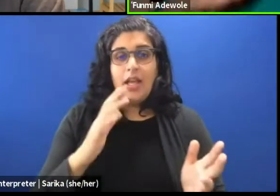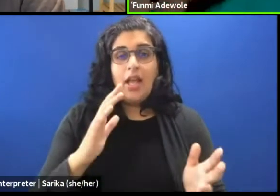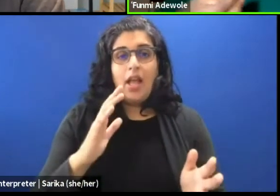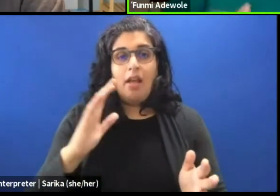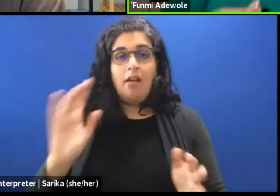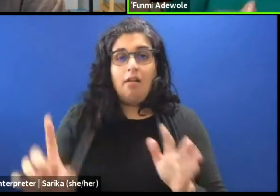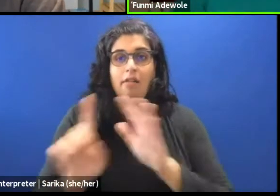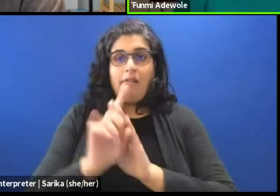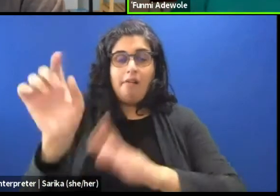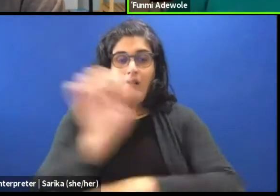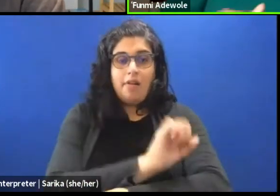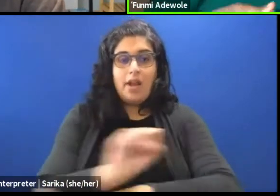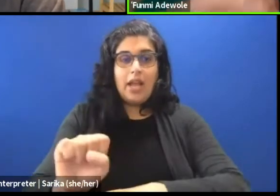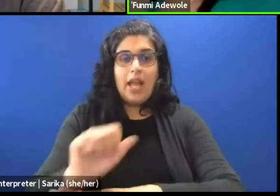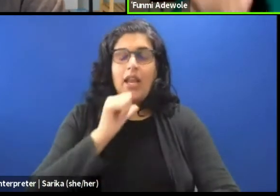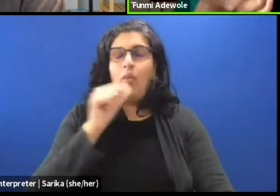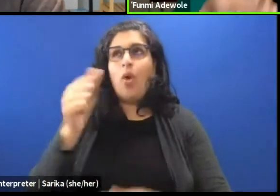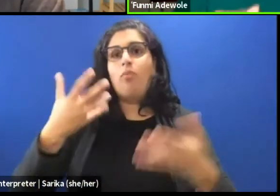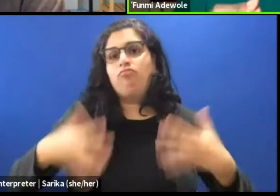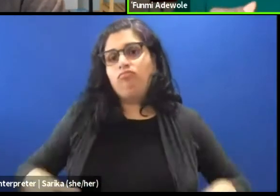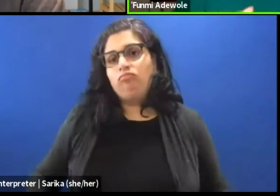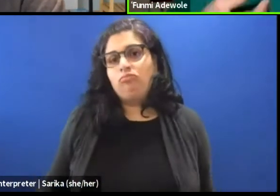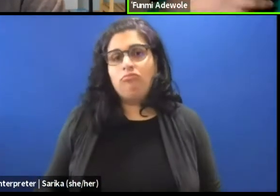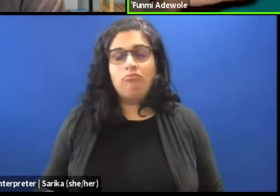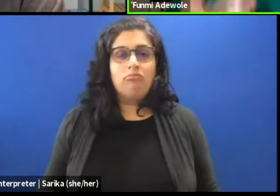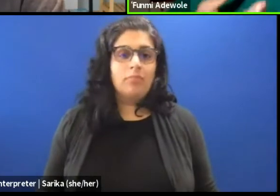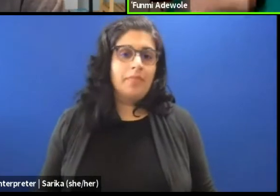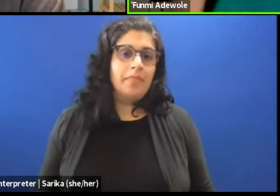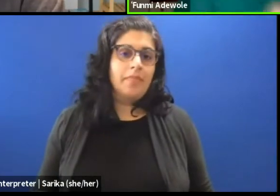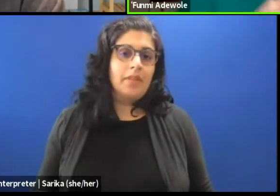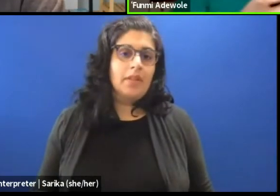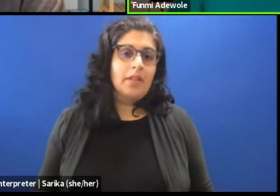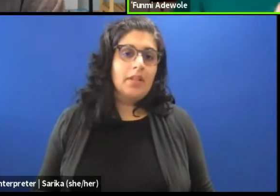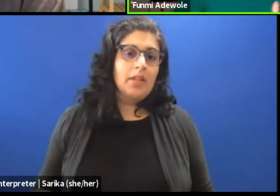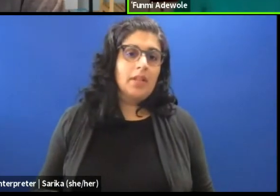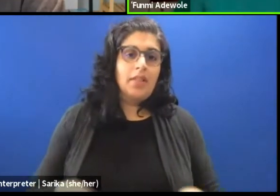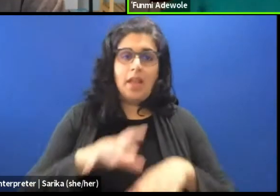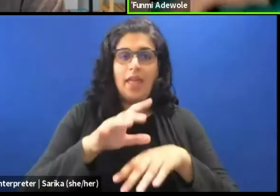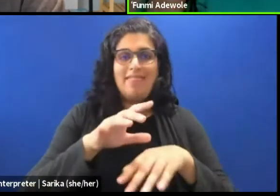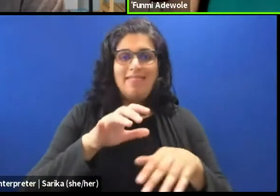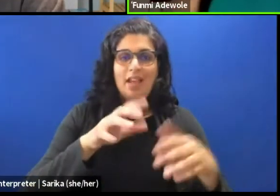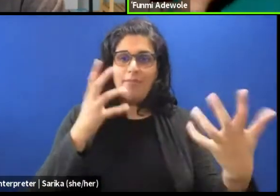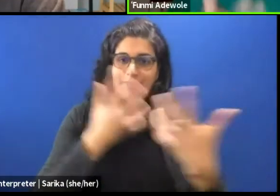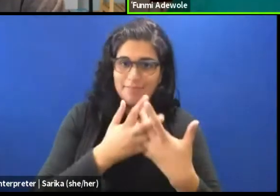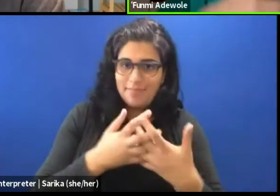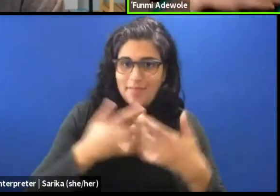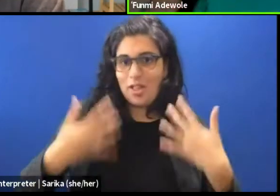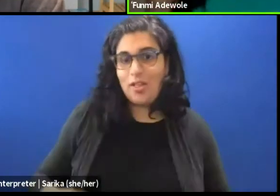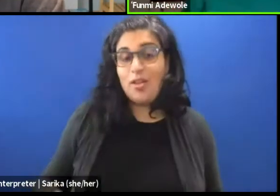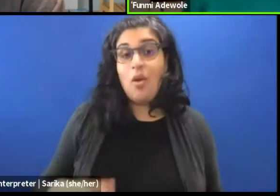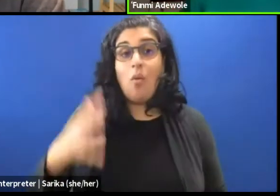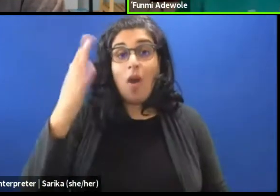and he won't wear the costume or the clothing that usually goes with that dance, because the audience will automatically say,